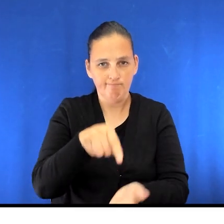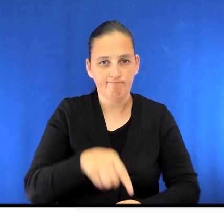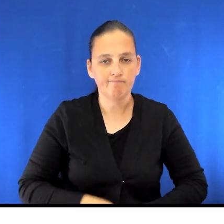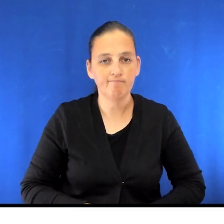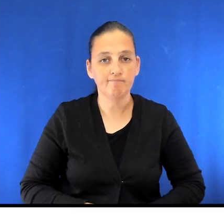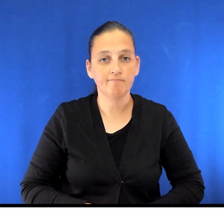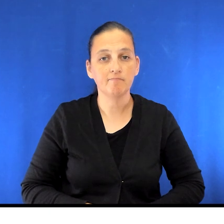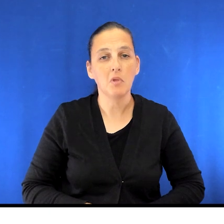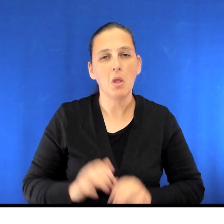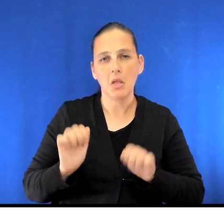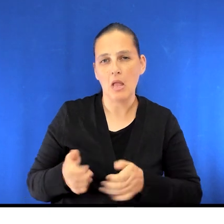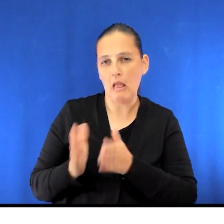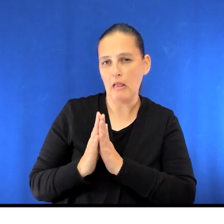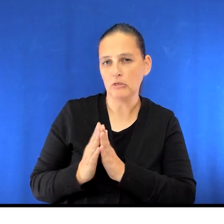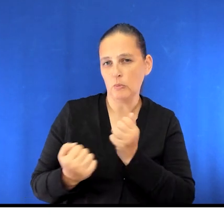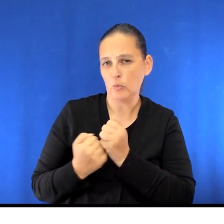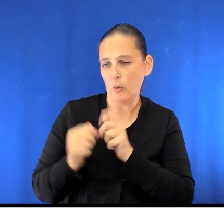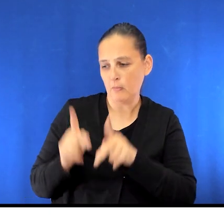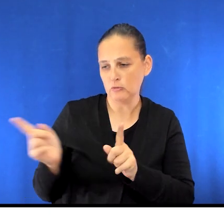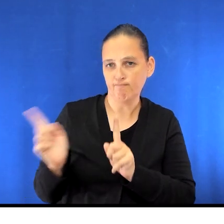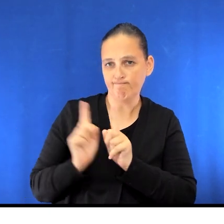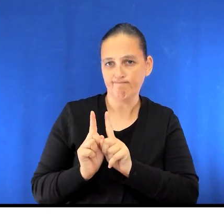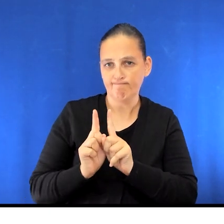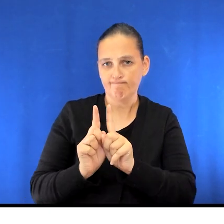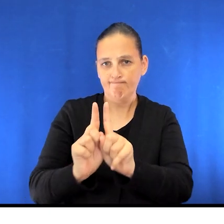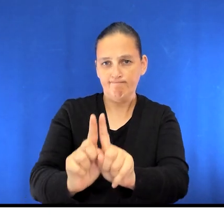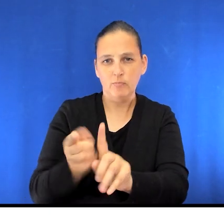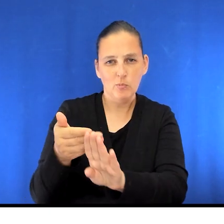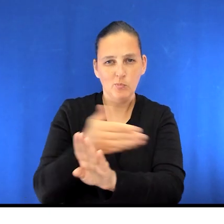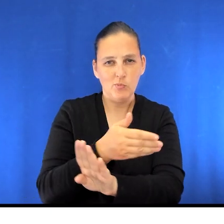You may have a support person accompany you through to the perioperative care center.